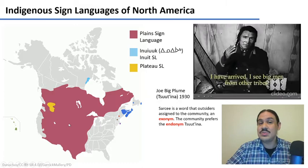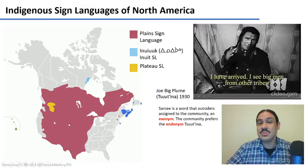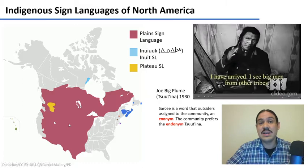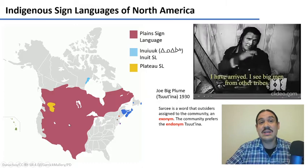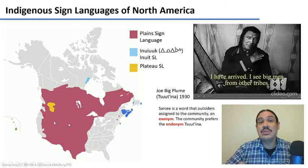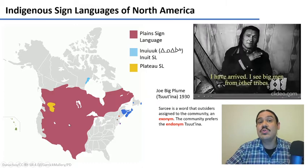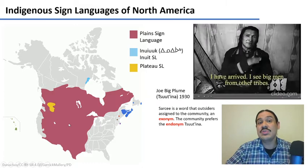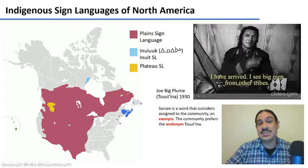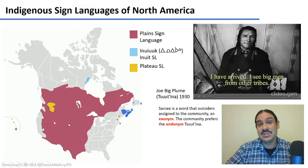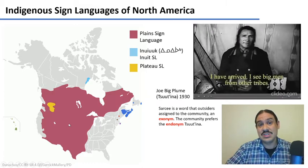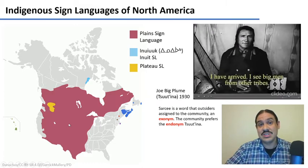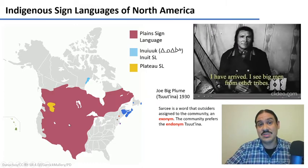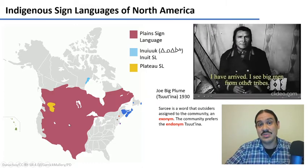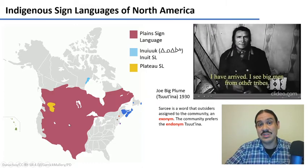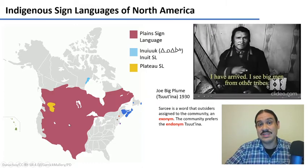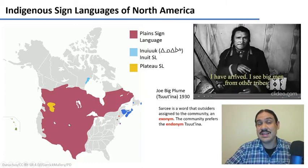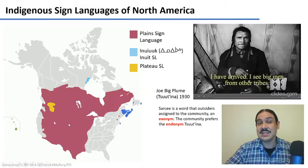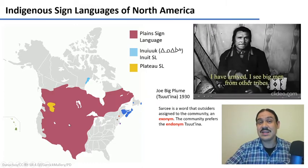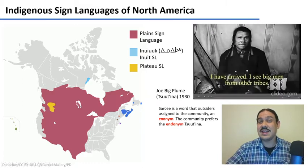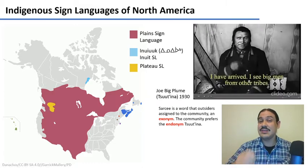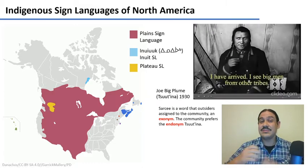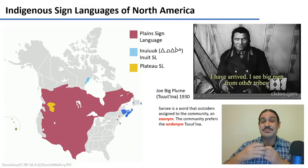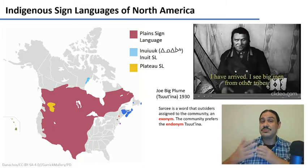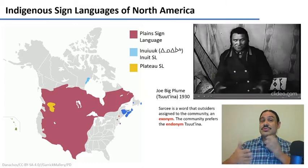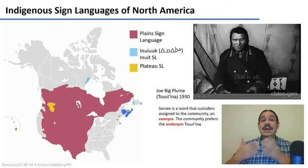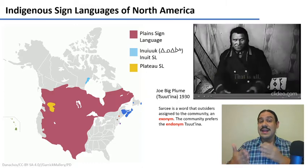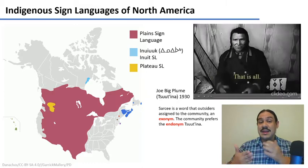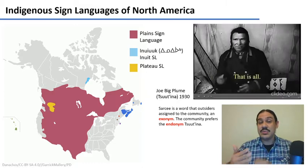and by the way i want to take the opportunity to point out that the video